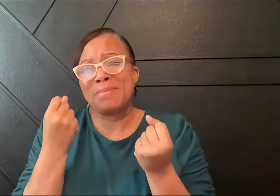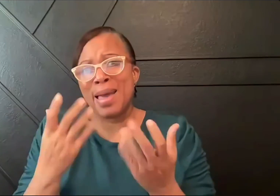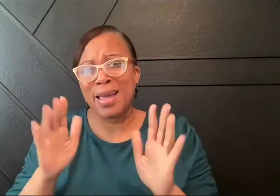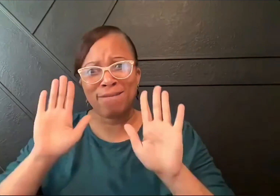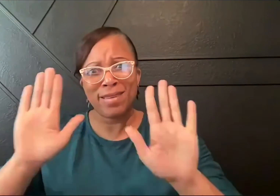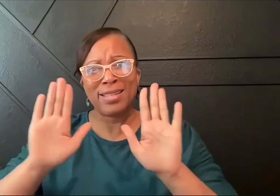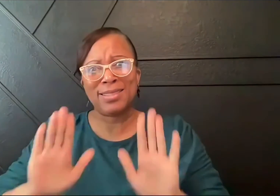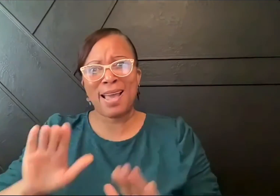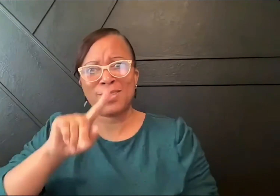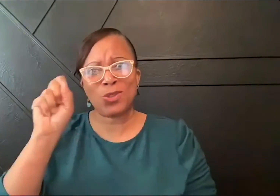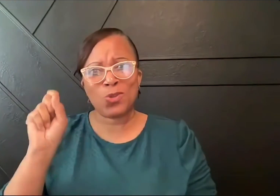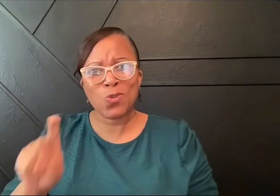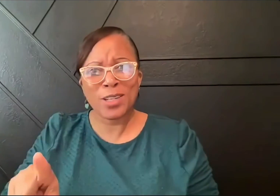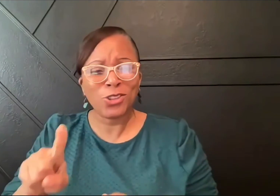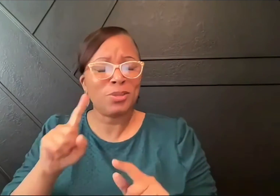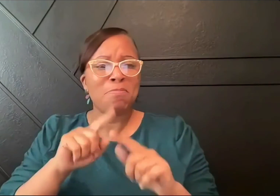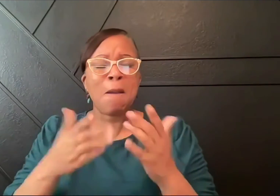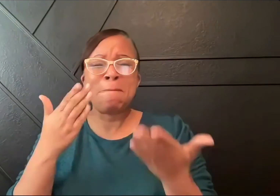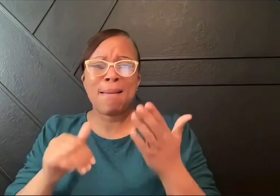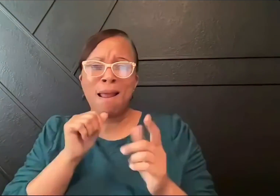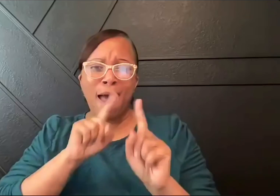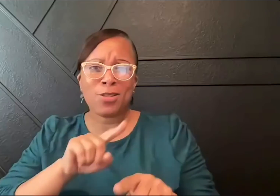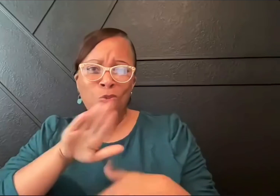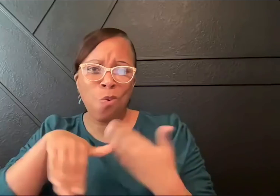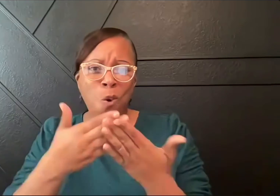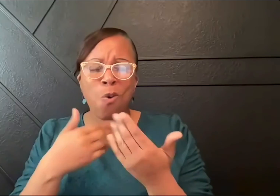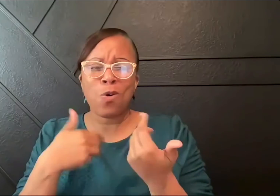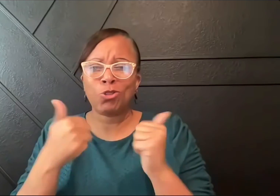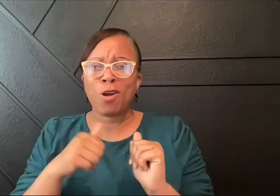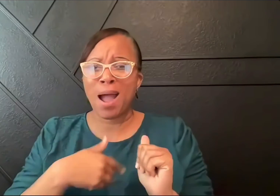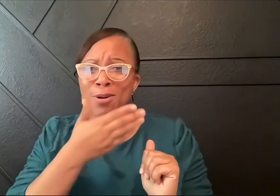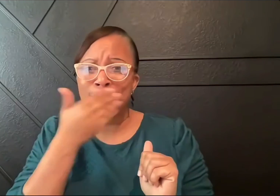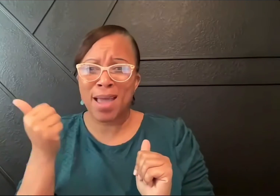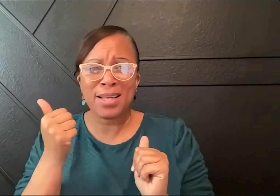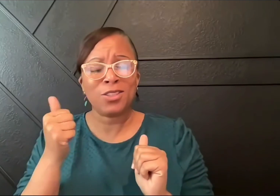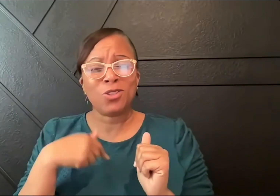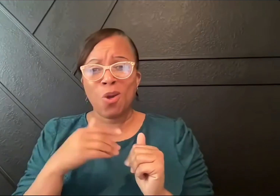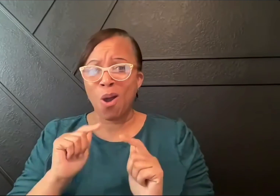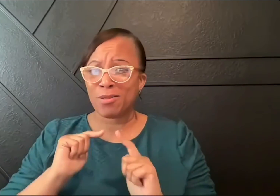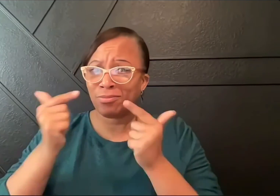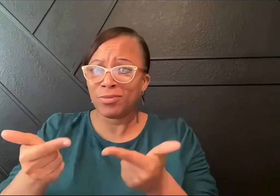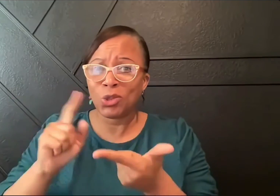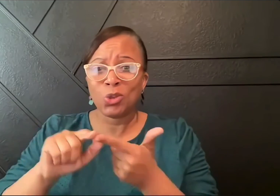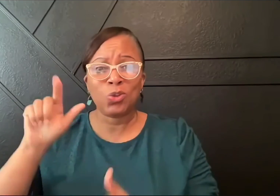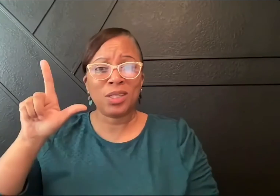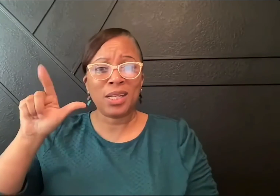We have received a lot of fantastic questions. If we haven't answered everything yet,